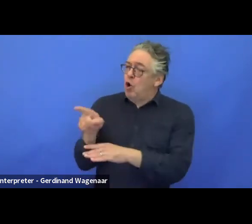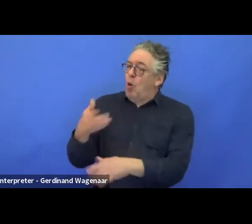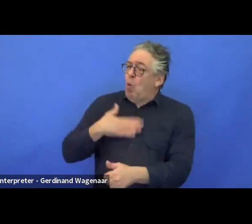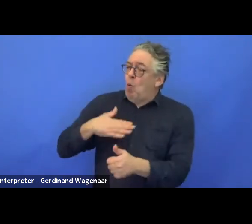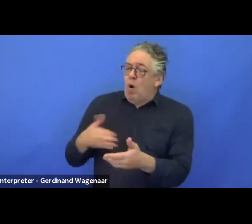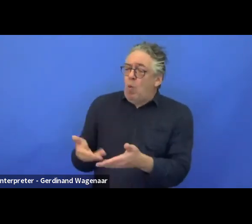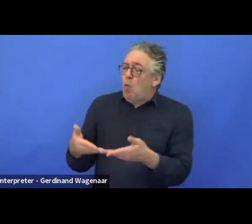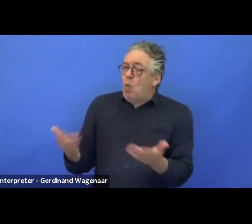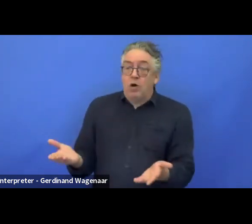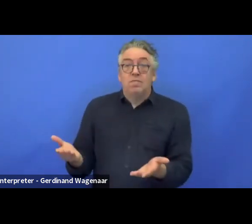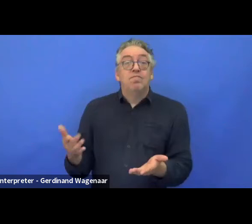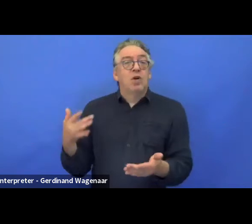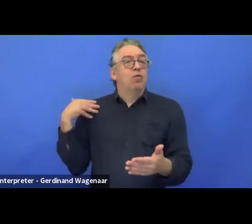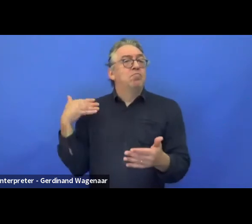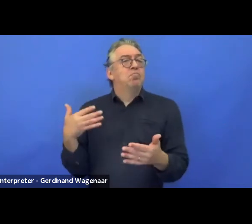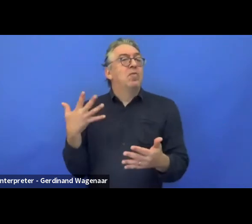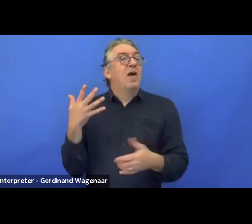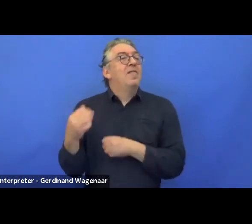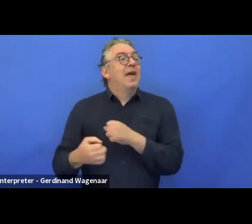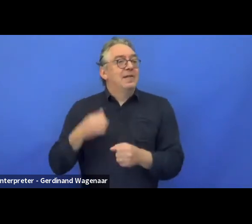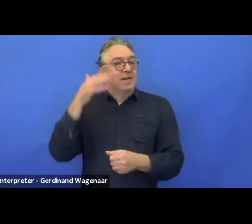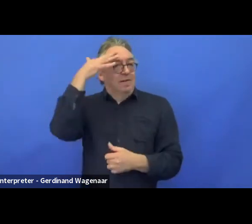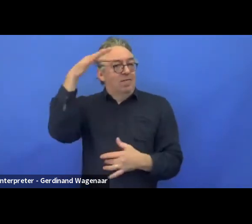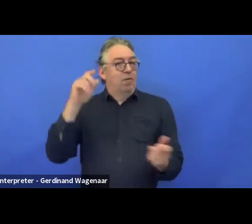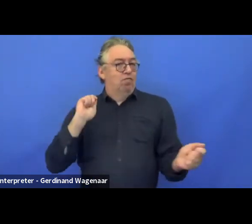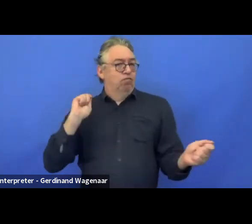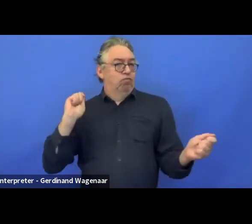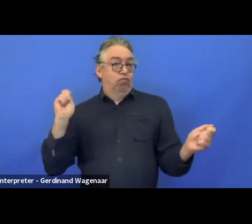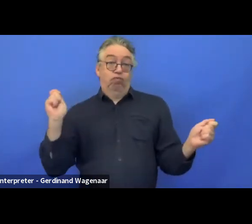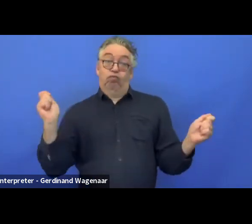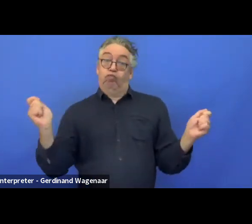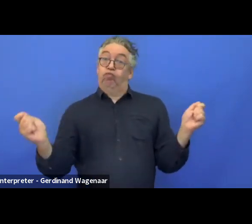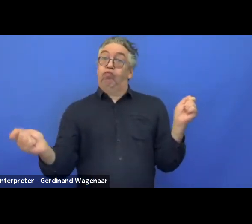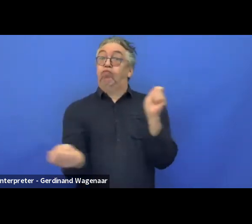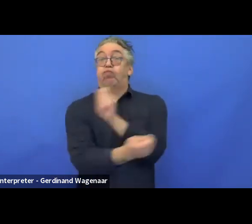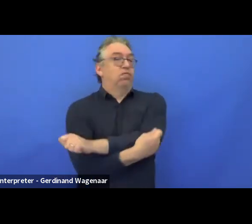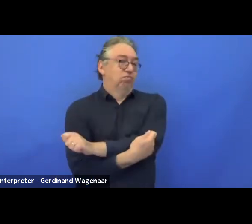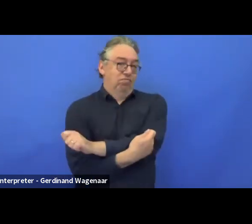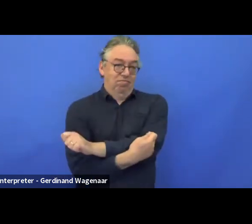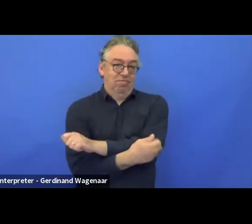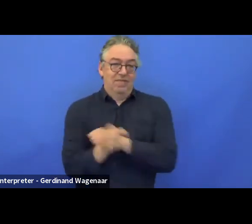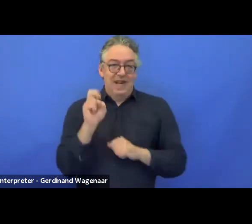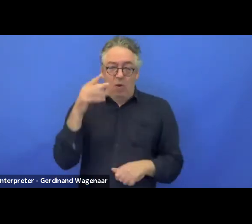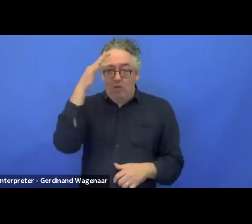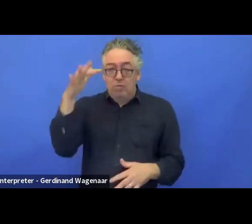In the last five years, it has been a massive shift in the EU. Huge, you wouldn't believe it.